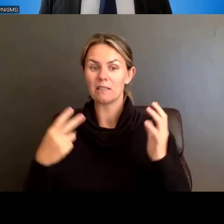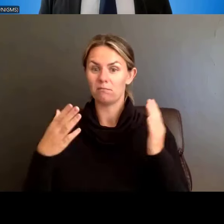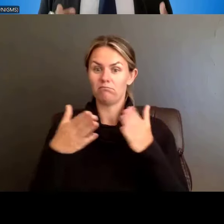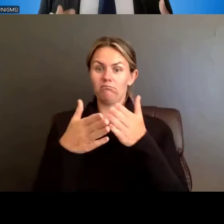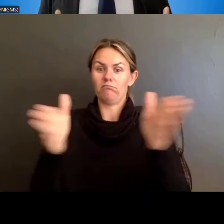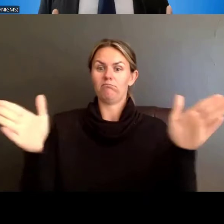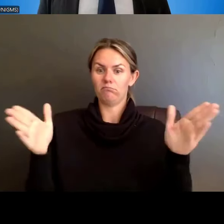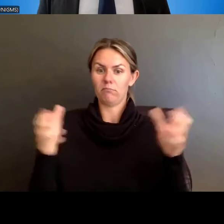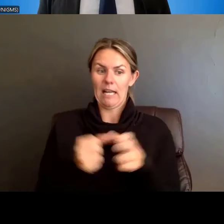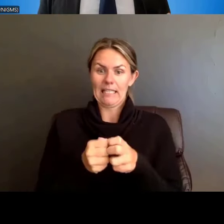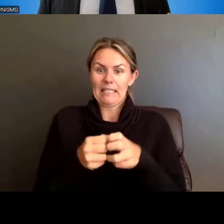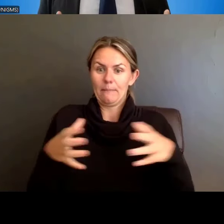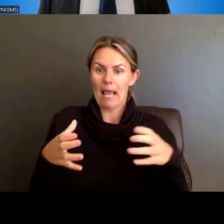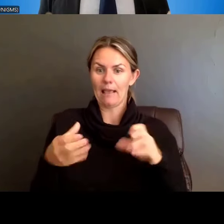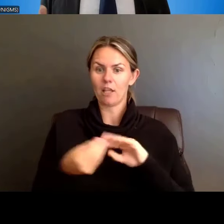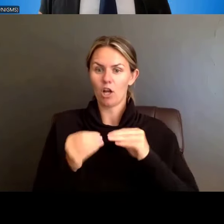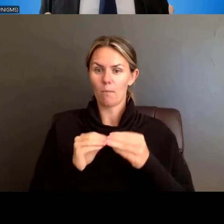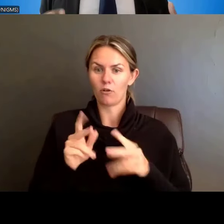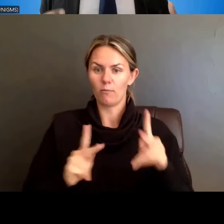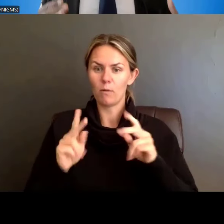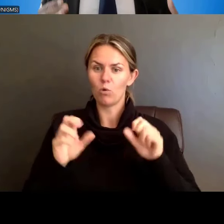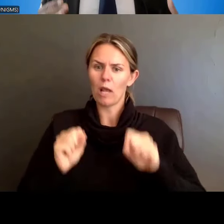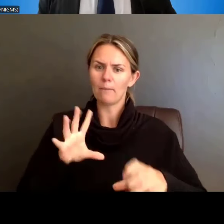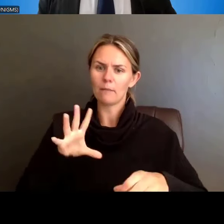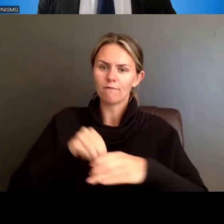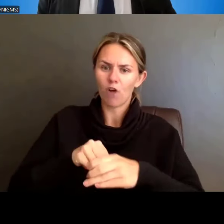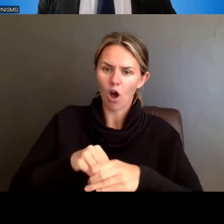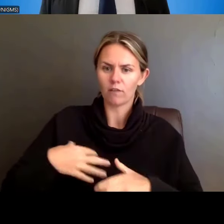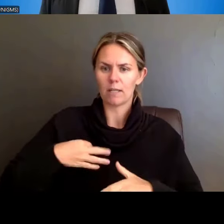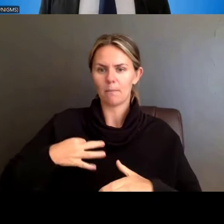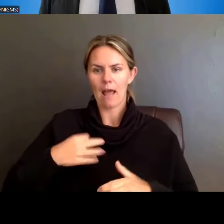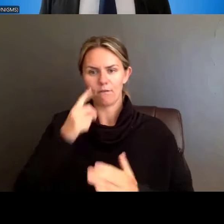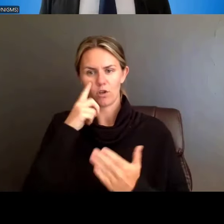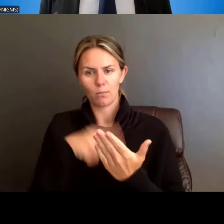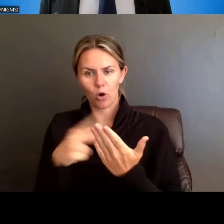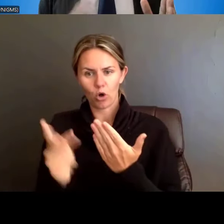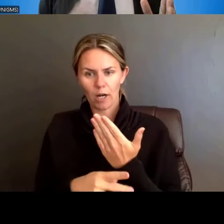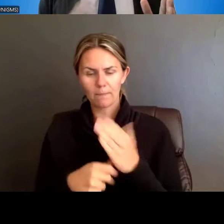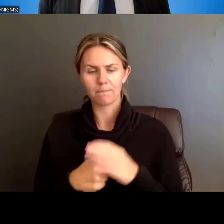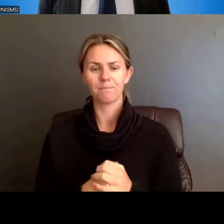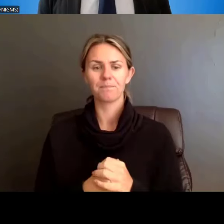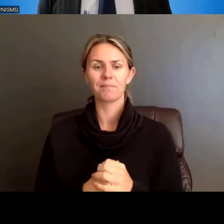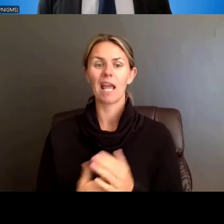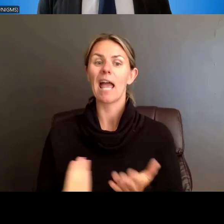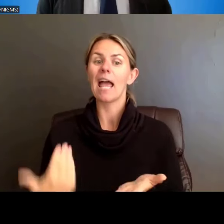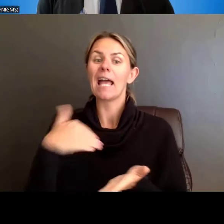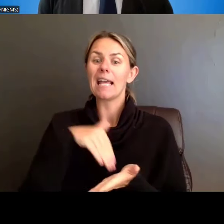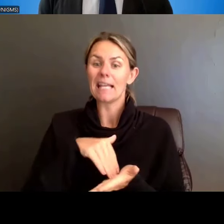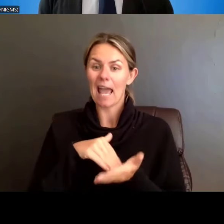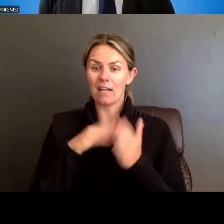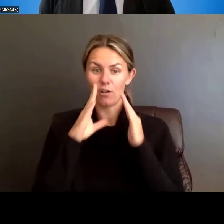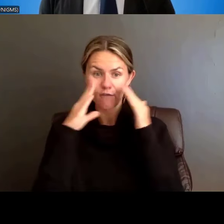And importantly, program missions is the applicant organization responsibilities. We are focusing on post-appointment outcomes,